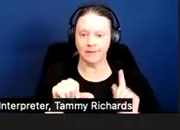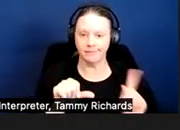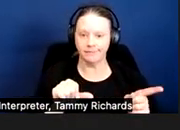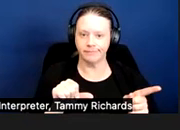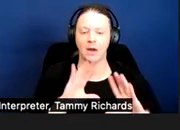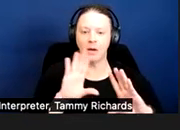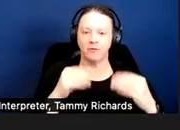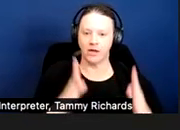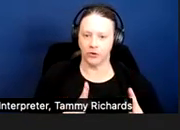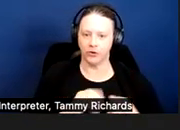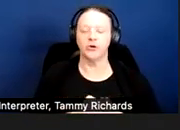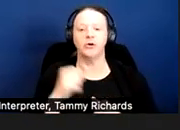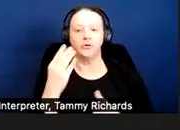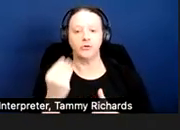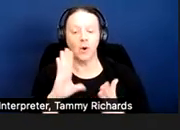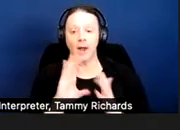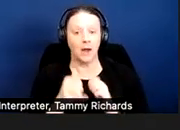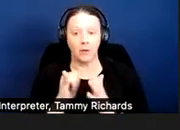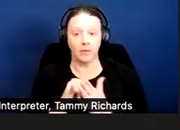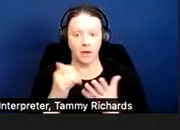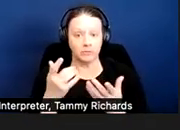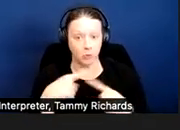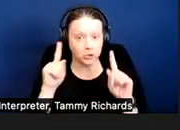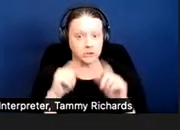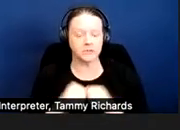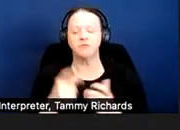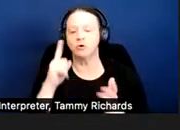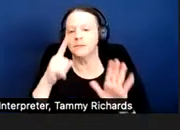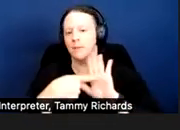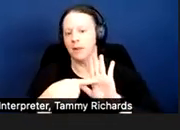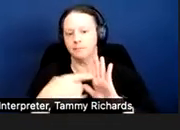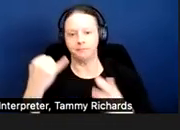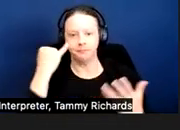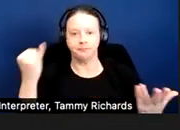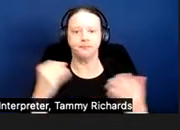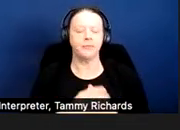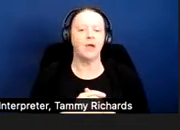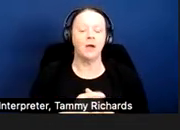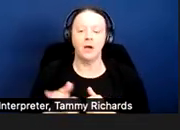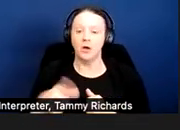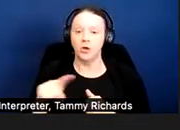So how this might work in practice is you often have private nursing home or assisted